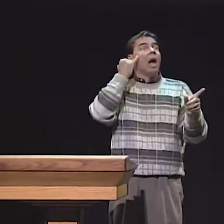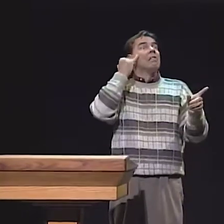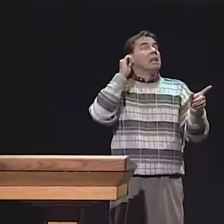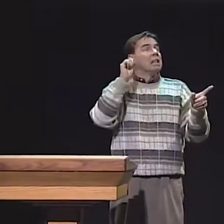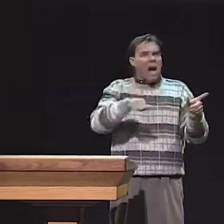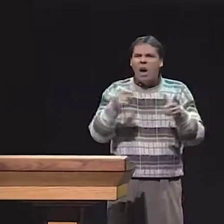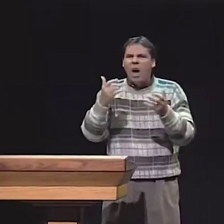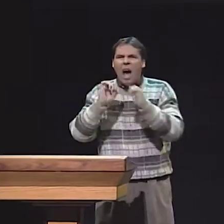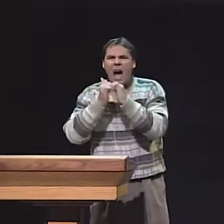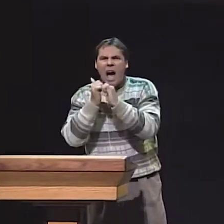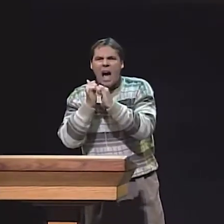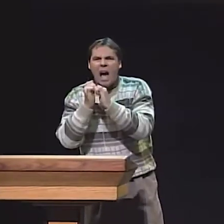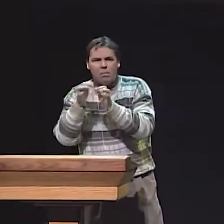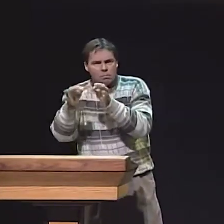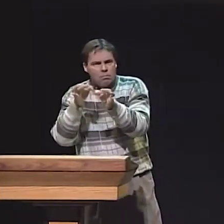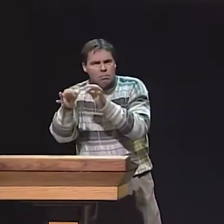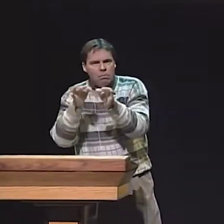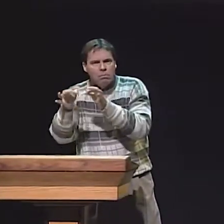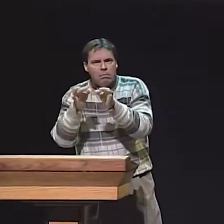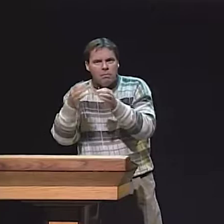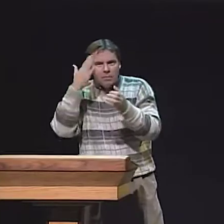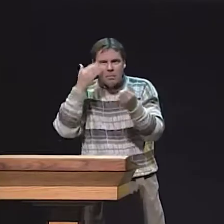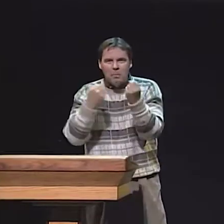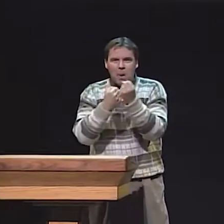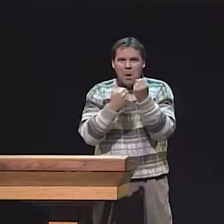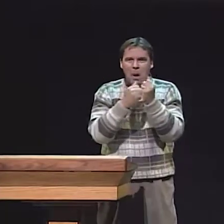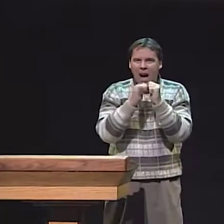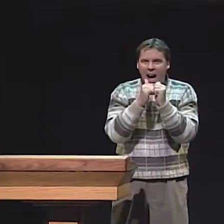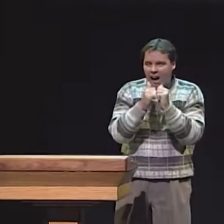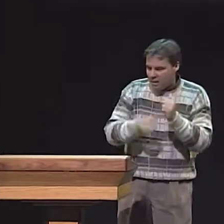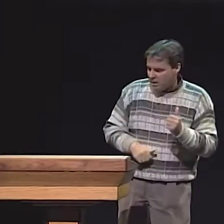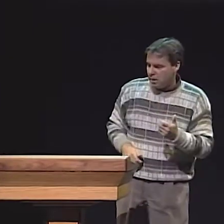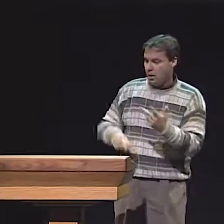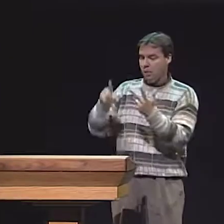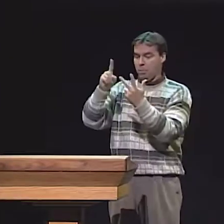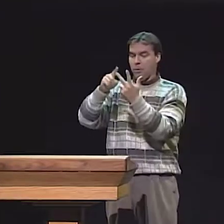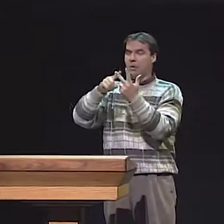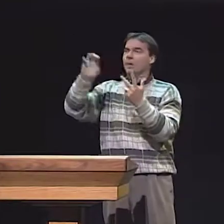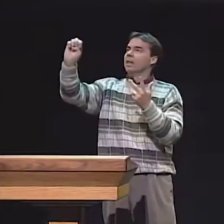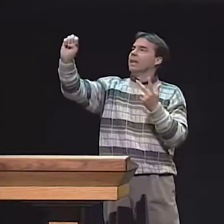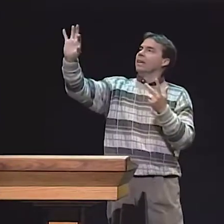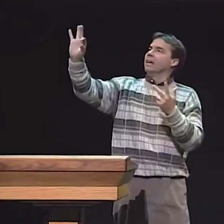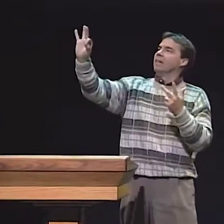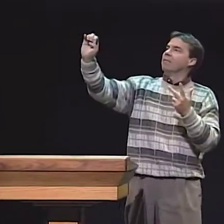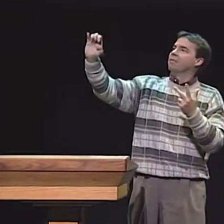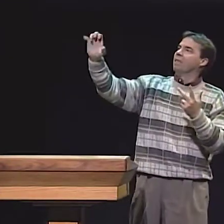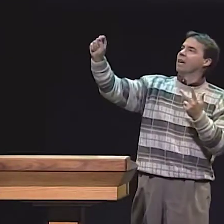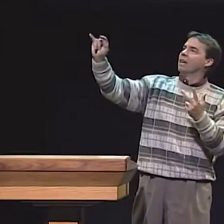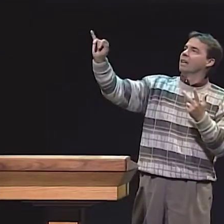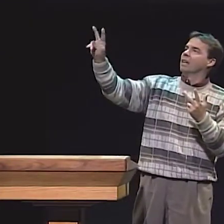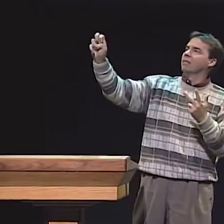THE SECOND PART OF OUR--OUR STUDY LOOKED AT HOW WE COULD PROVIDE THESE SERVICES